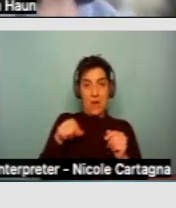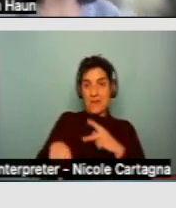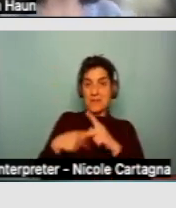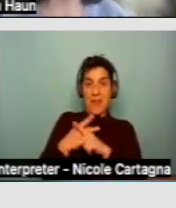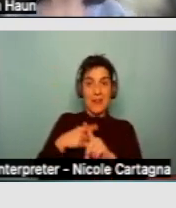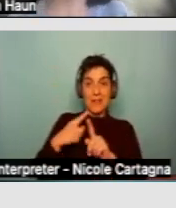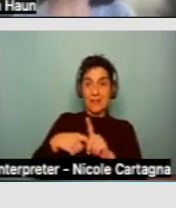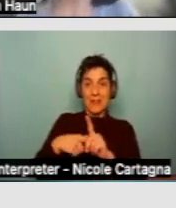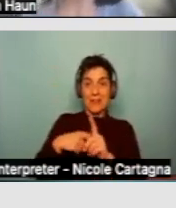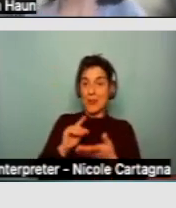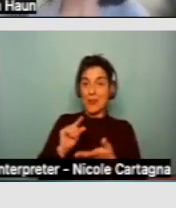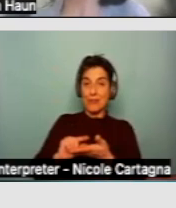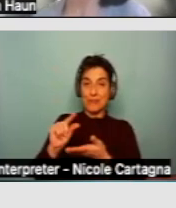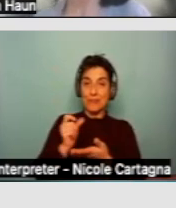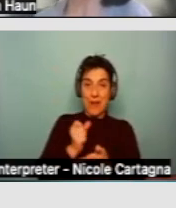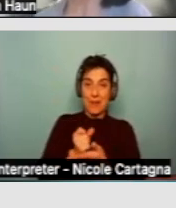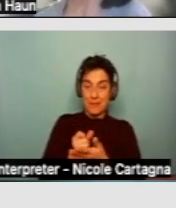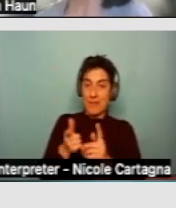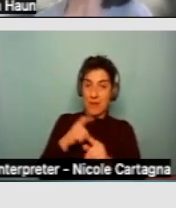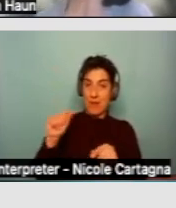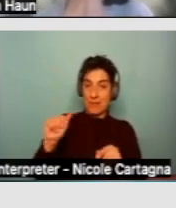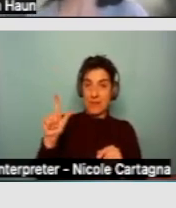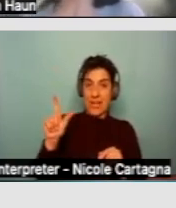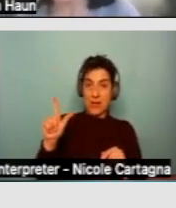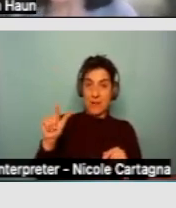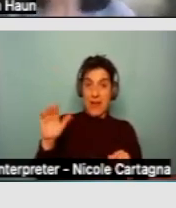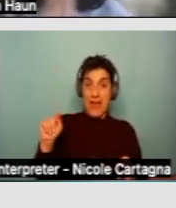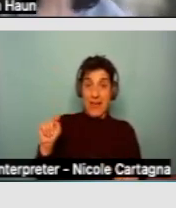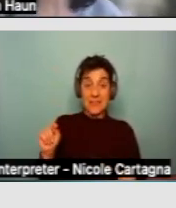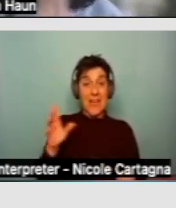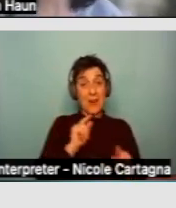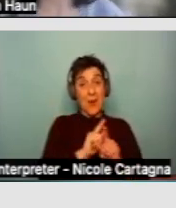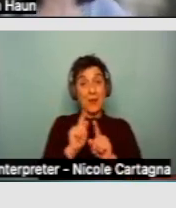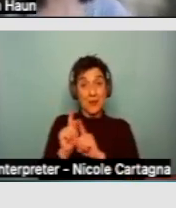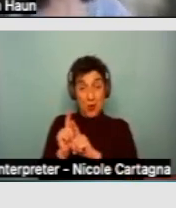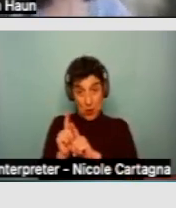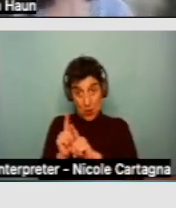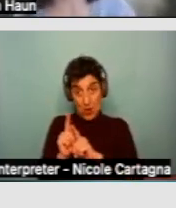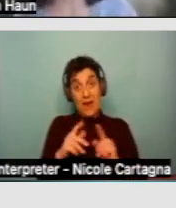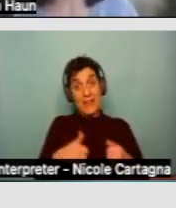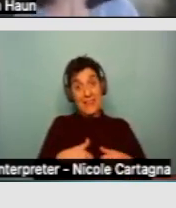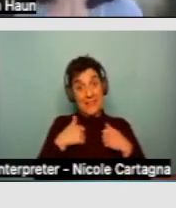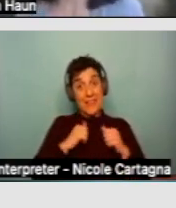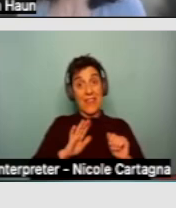assistance under the Lanterman Act. In addition to that, they not only have to be living in their own place, they also have